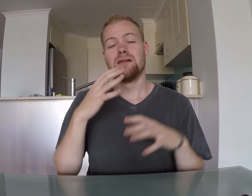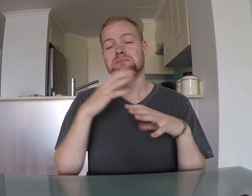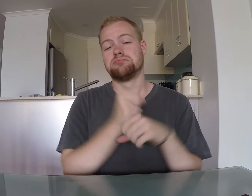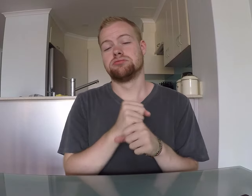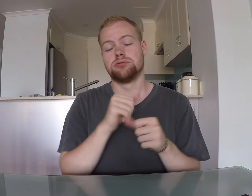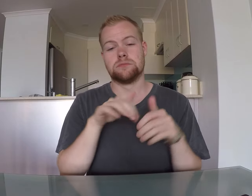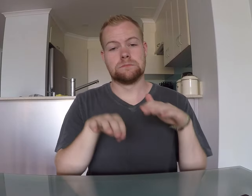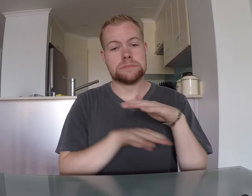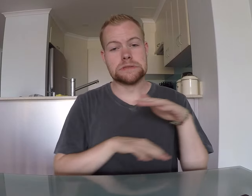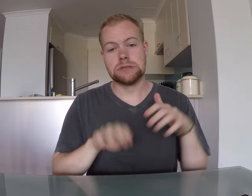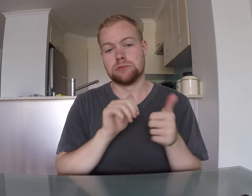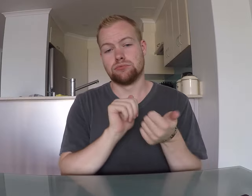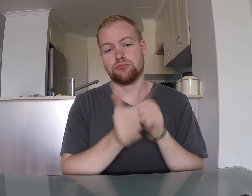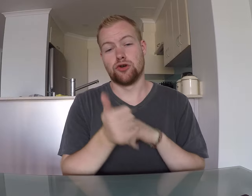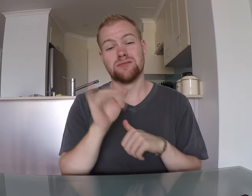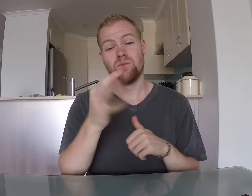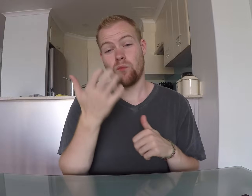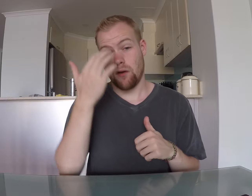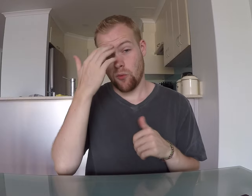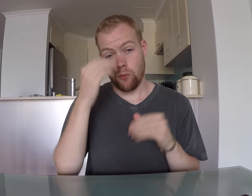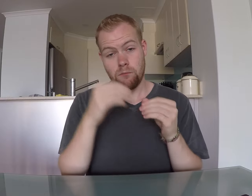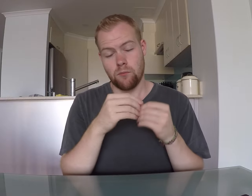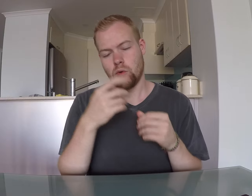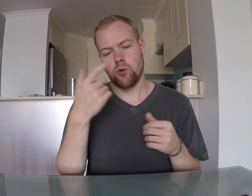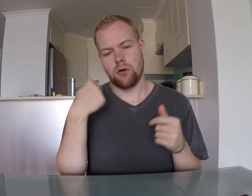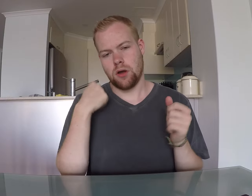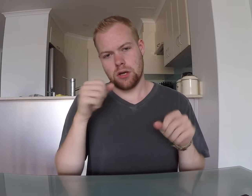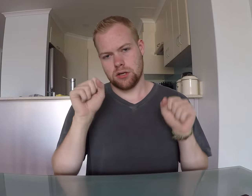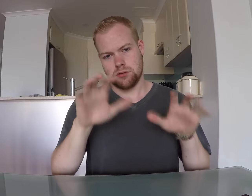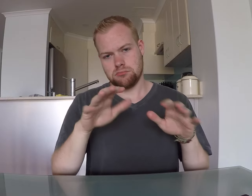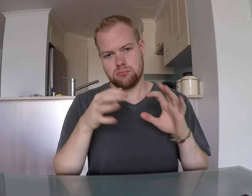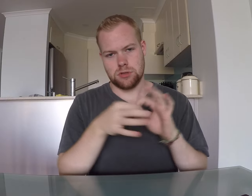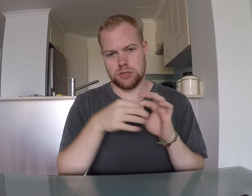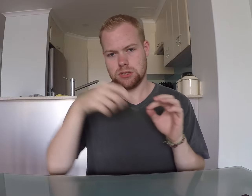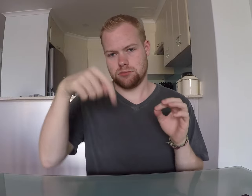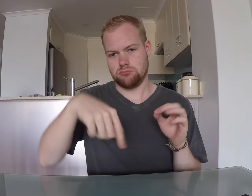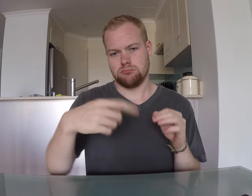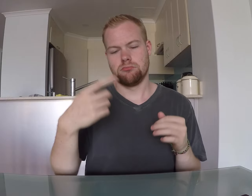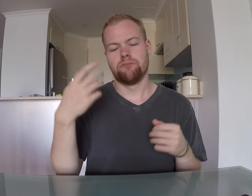I'll sum up the basics of Frontrunners. If you want to know more, I can put a link below.